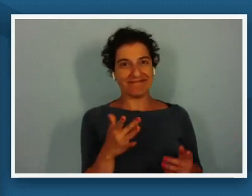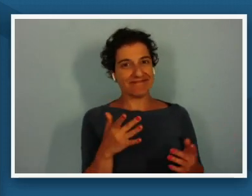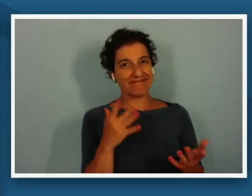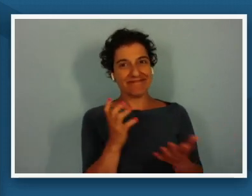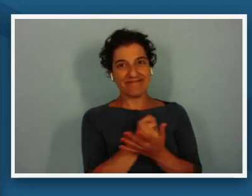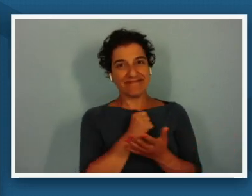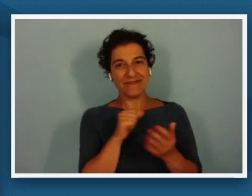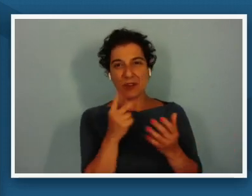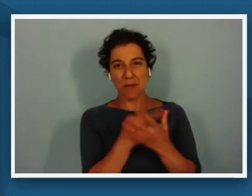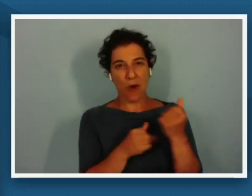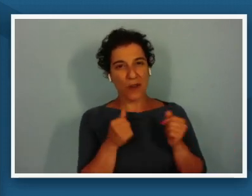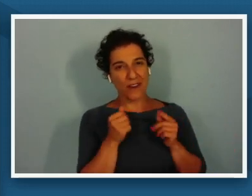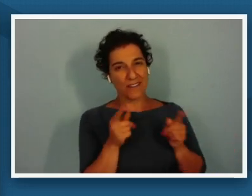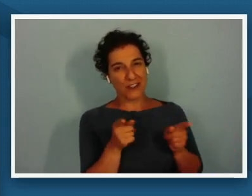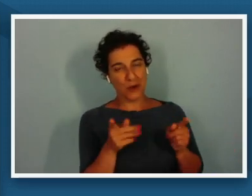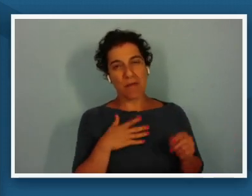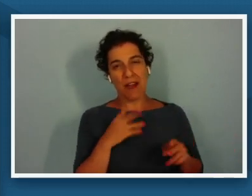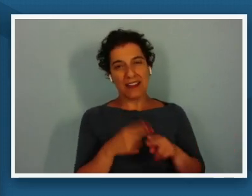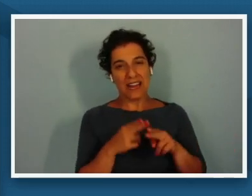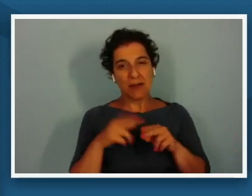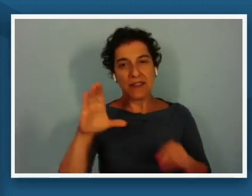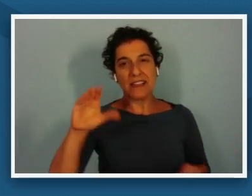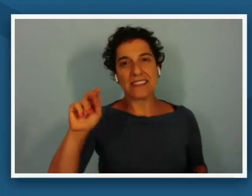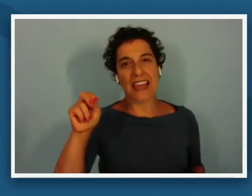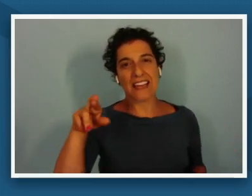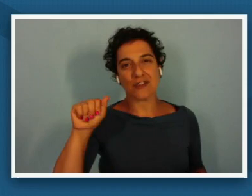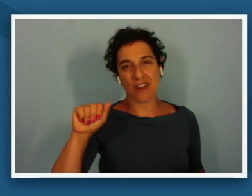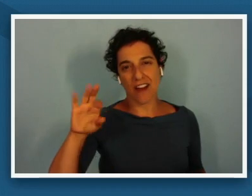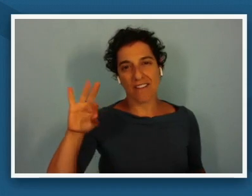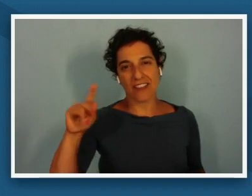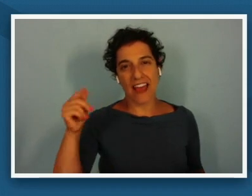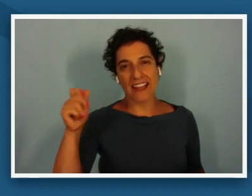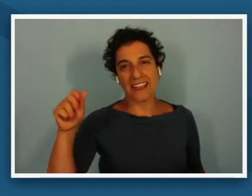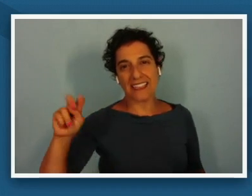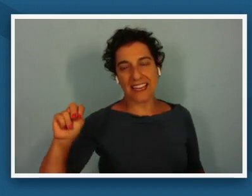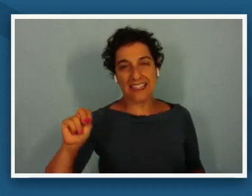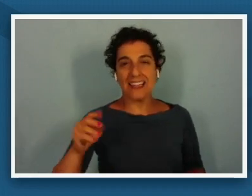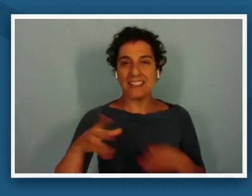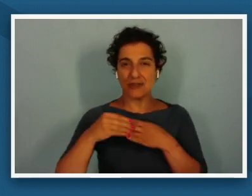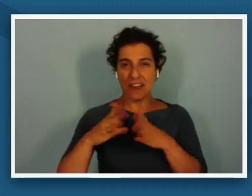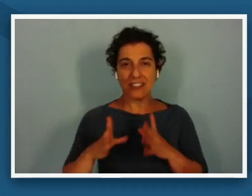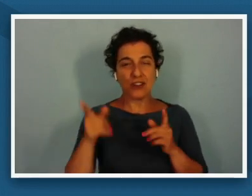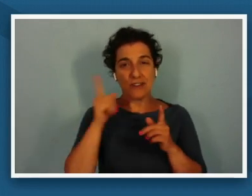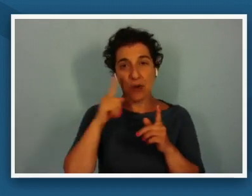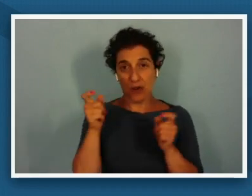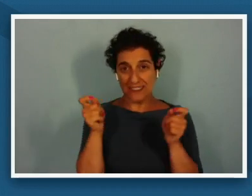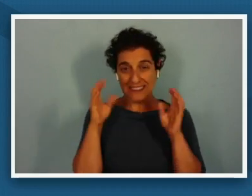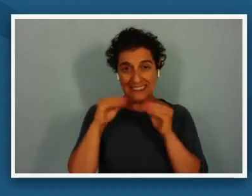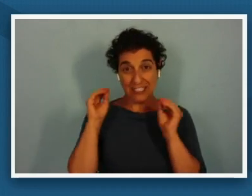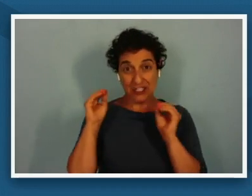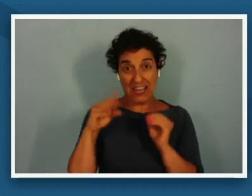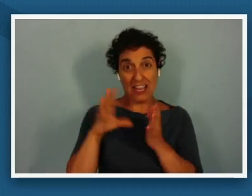my name is kandra flanagan i'm the director of teaching and learning within the education department at the national